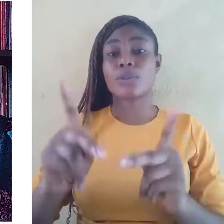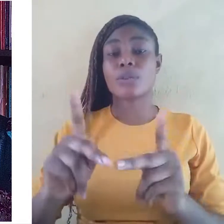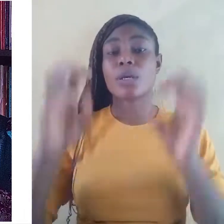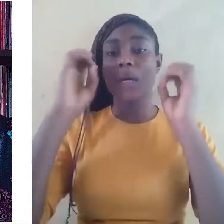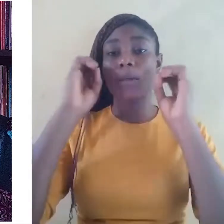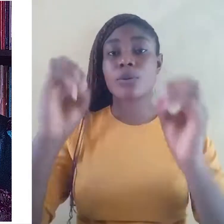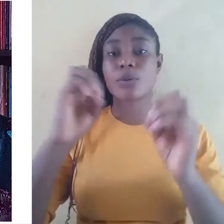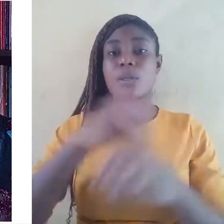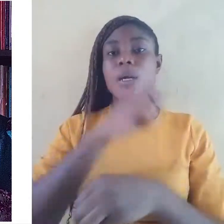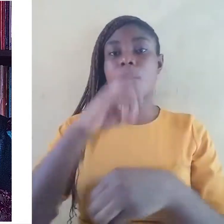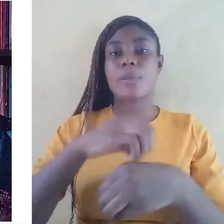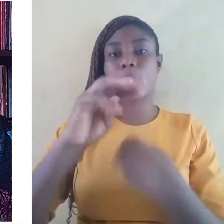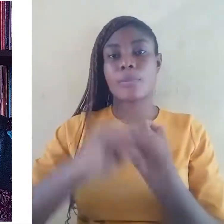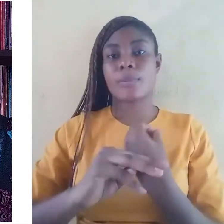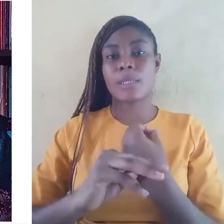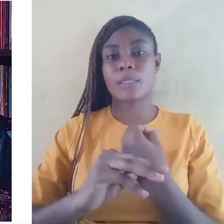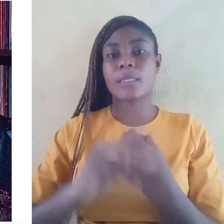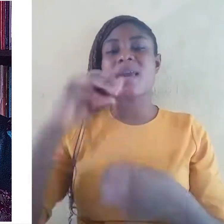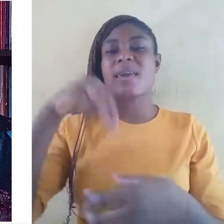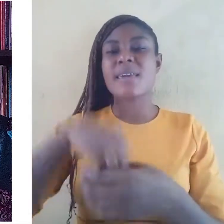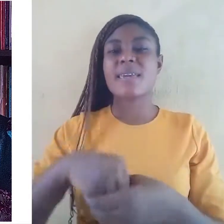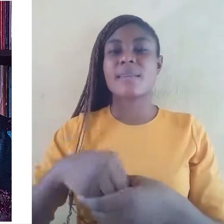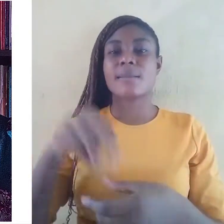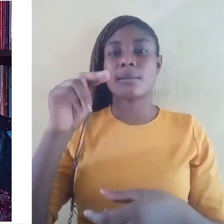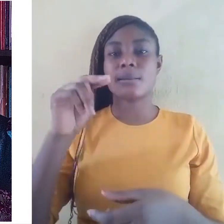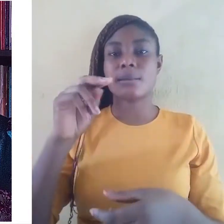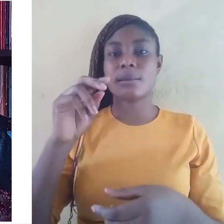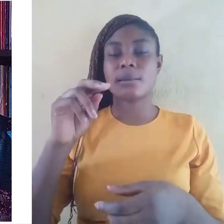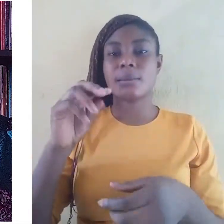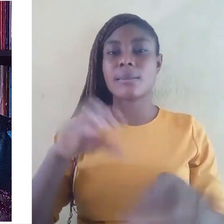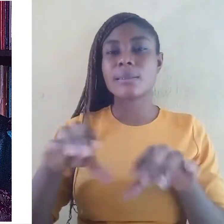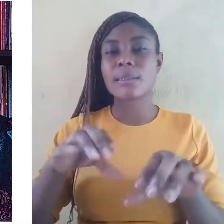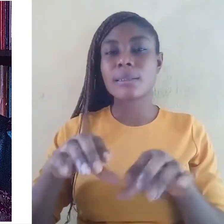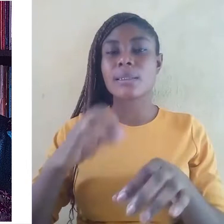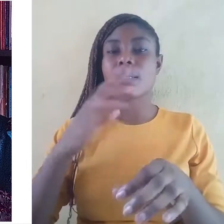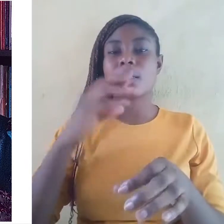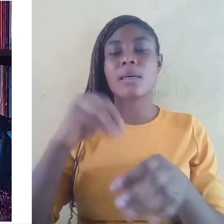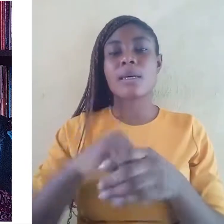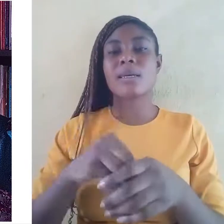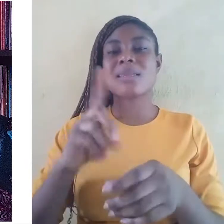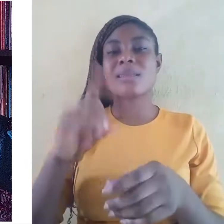Indeed, they are advantaged to those whose mother-tongues they are.